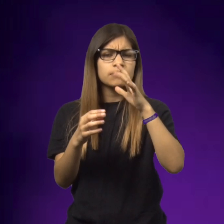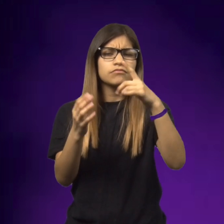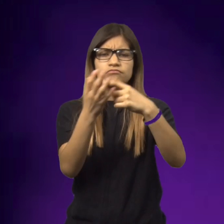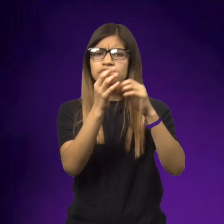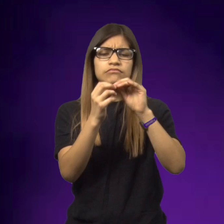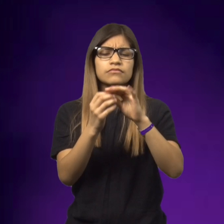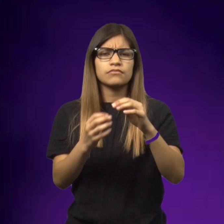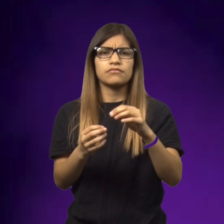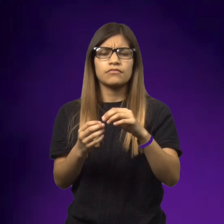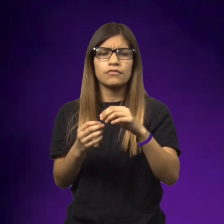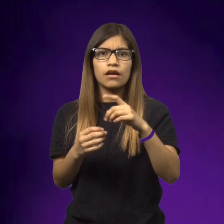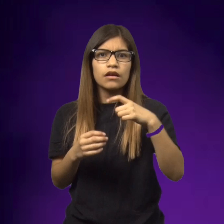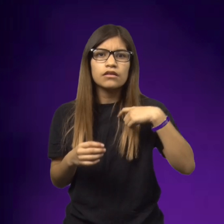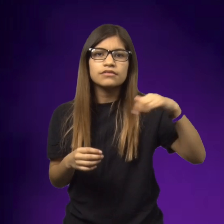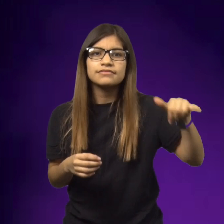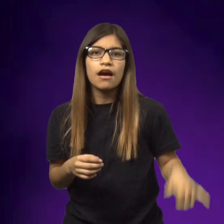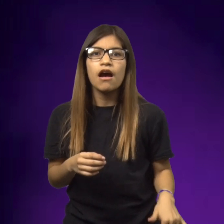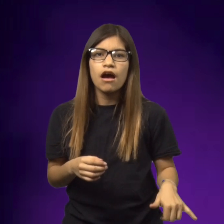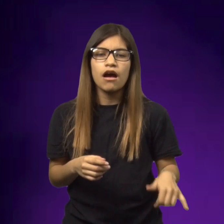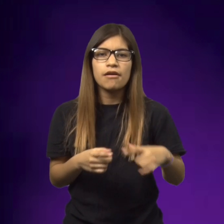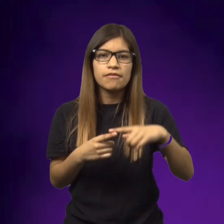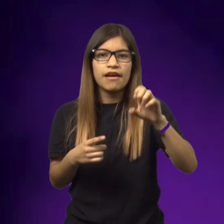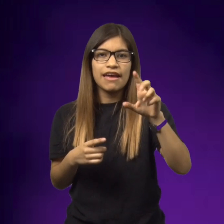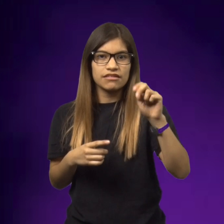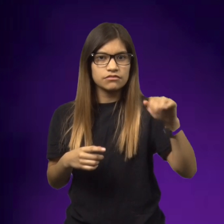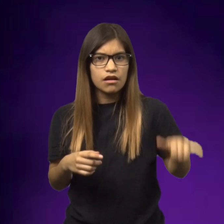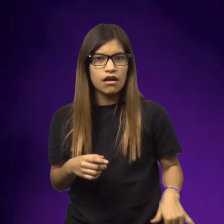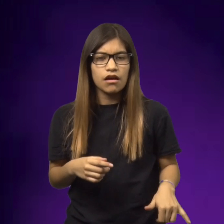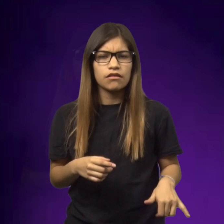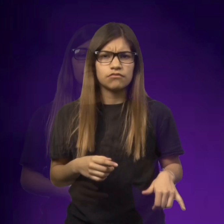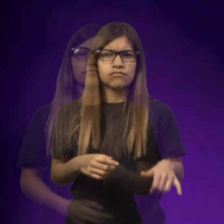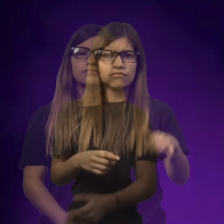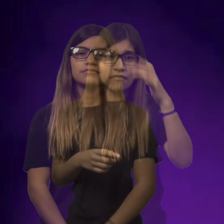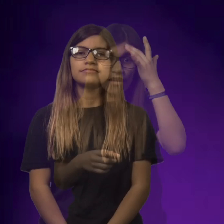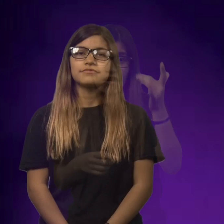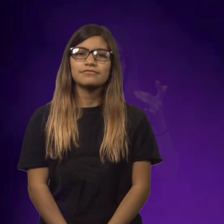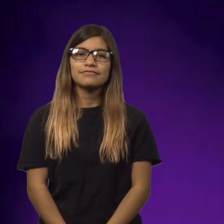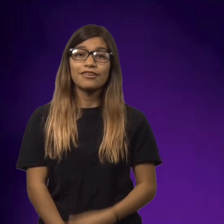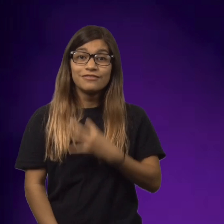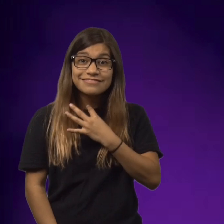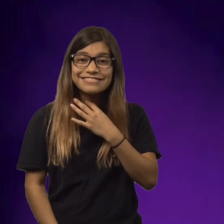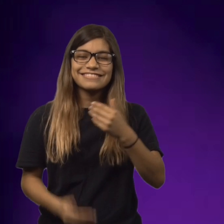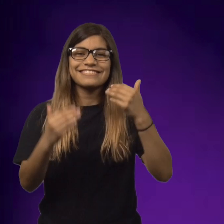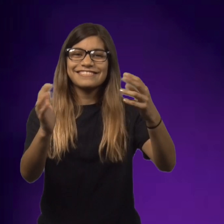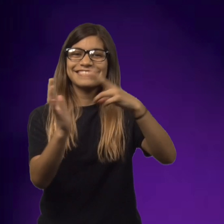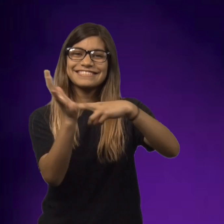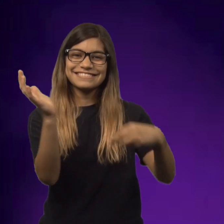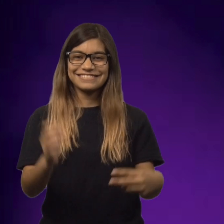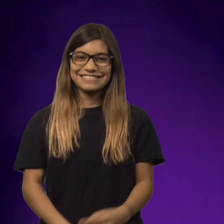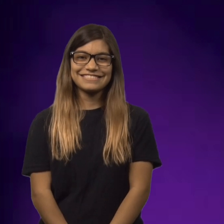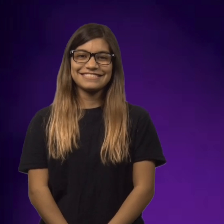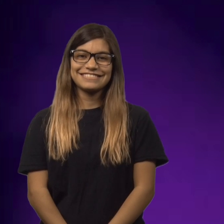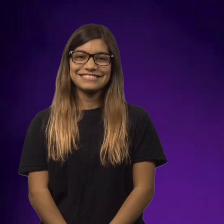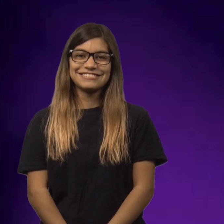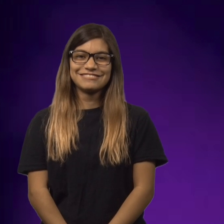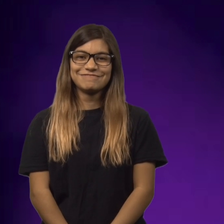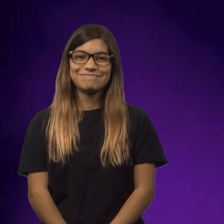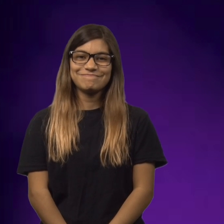and they started talking and decided that Ellen would be staying with Annemarie. If you're curious to know what happens, go ahead and read.